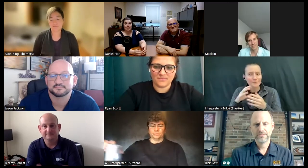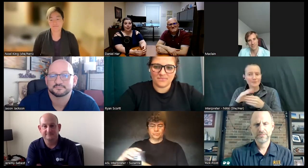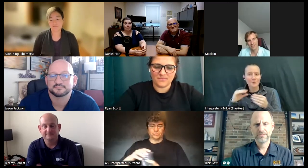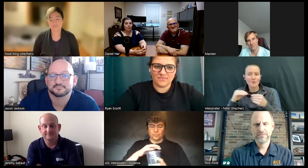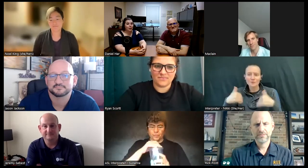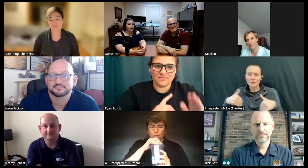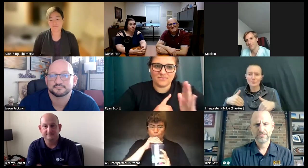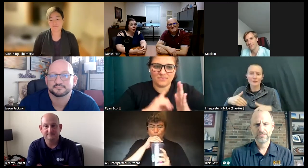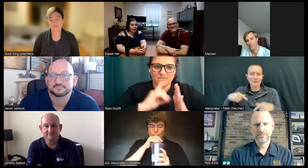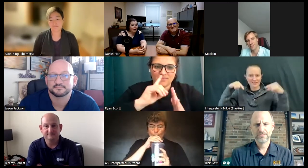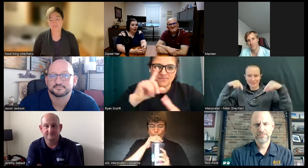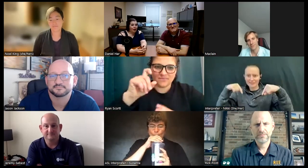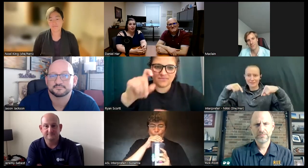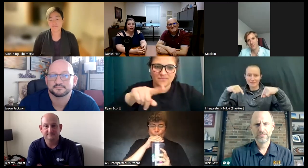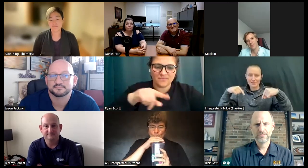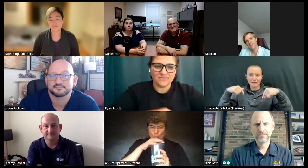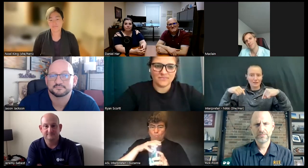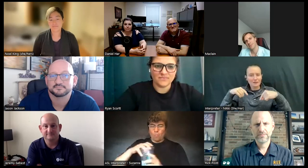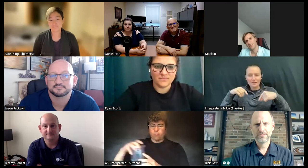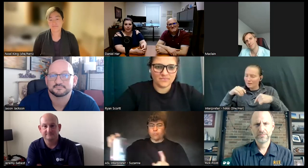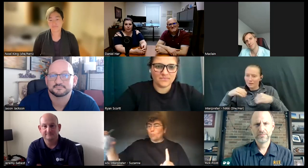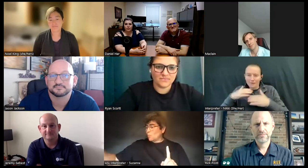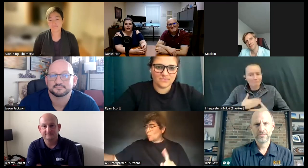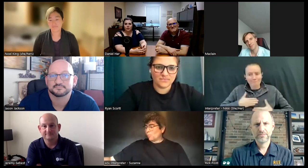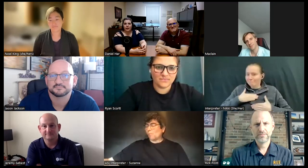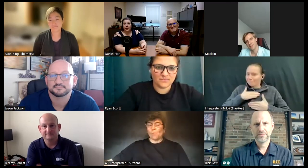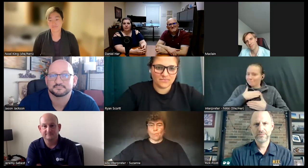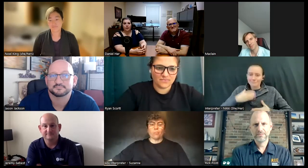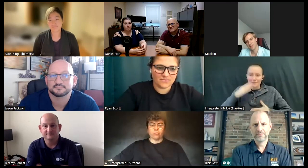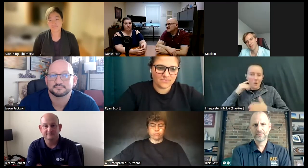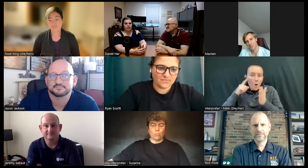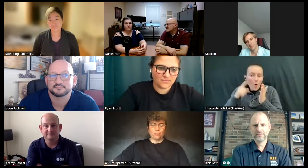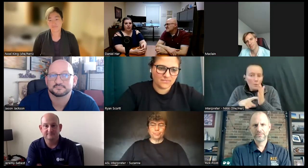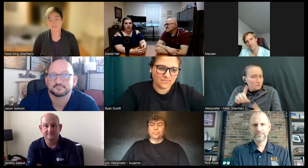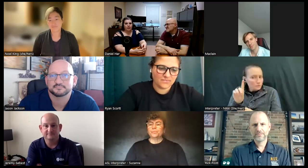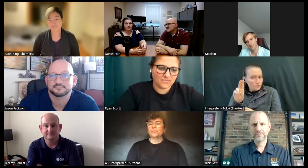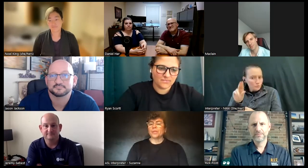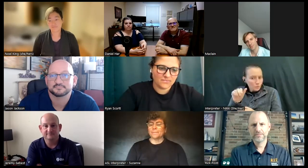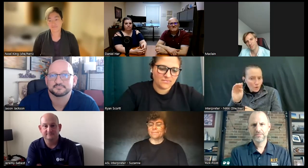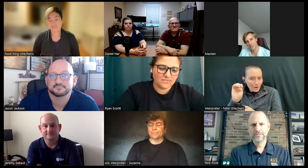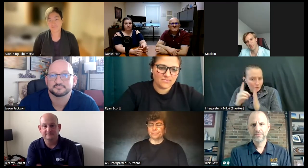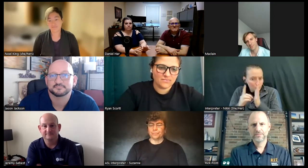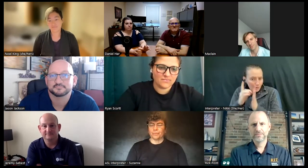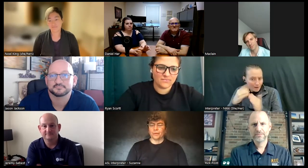been a pleasure um I do see that Dwayne has a question um